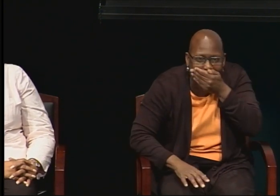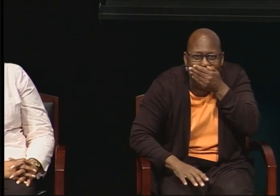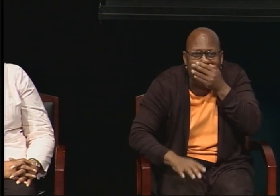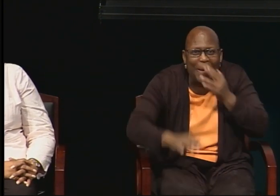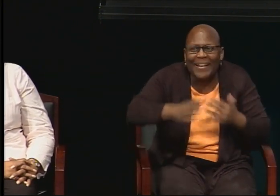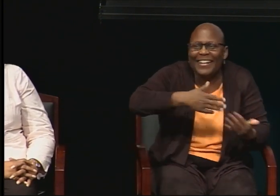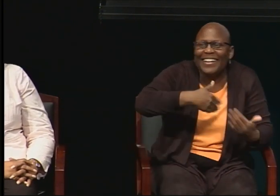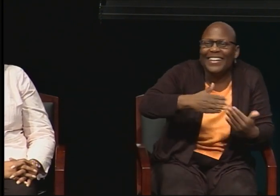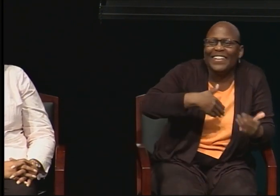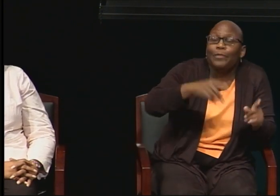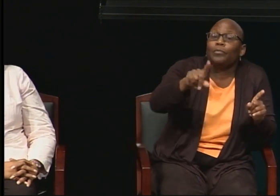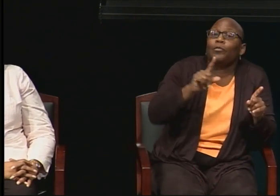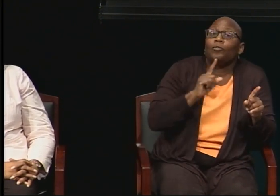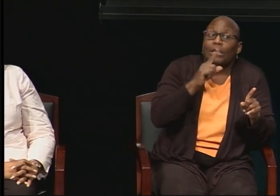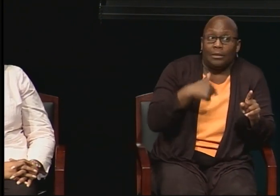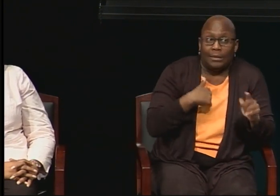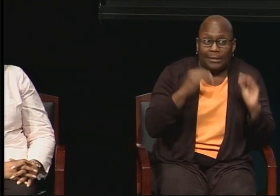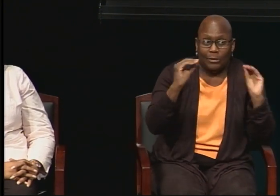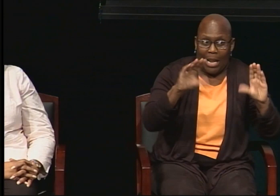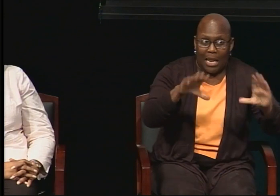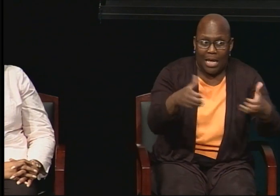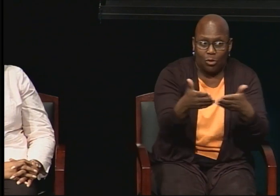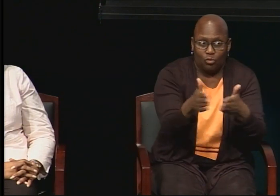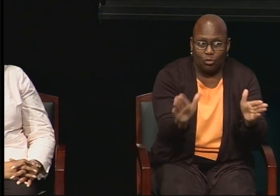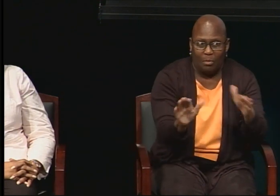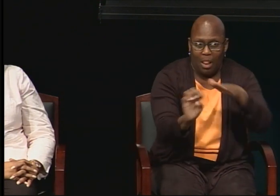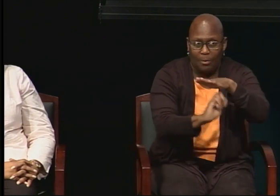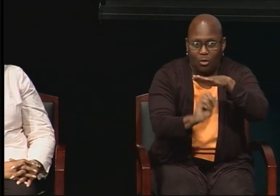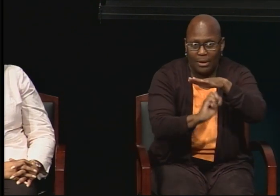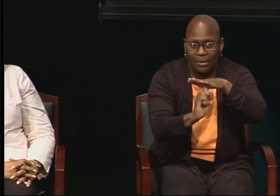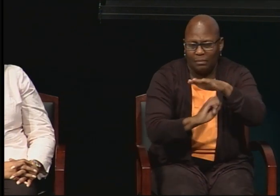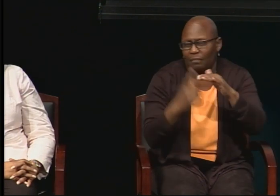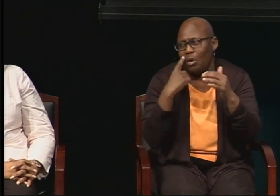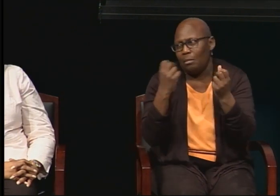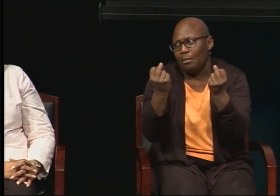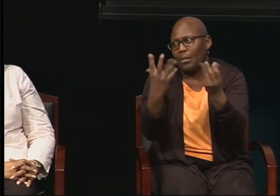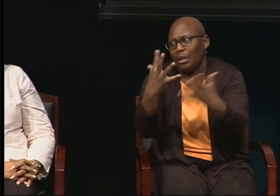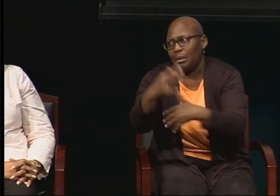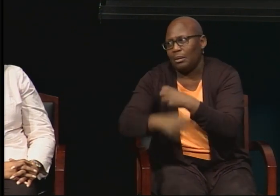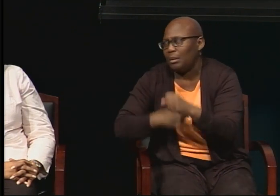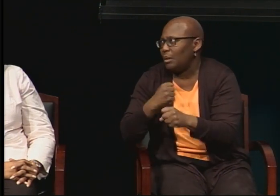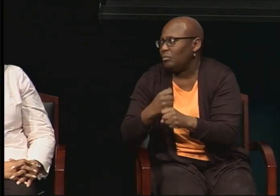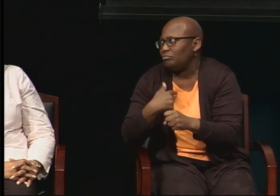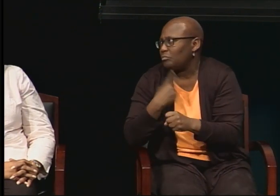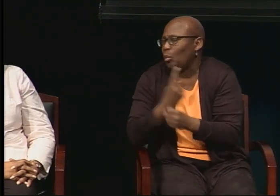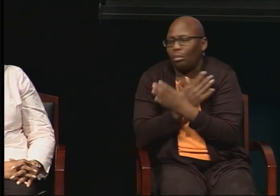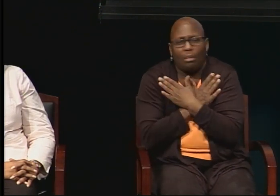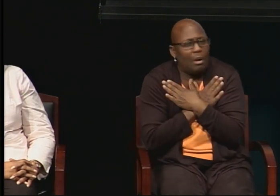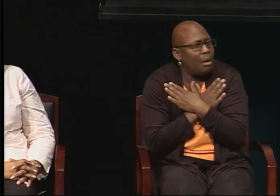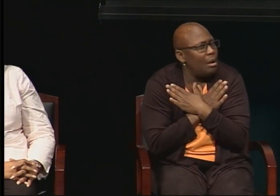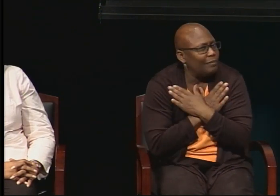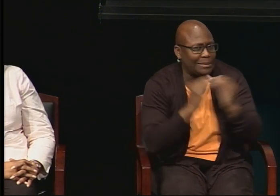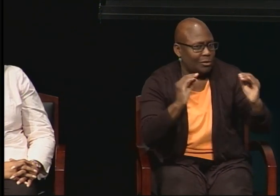I taught in an elementary school classroom for many, many years. And I loved teaching in the classroom.